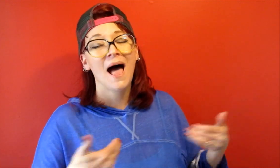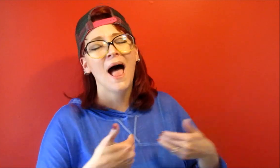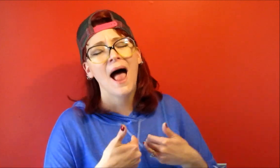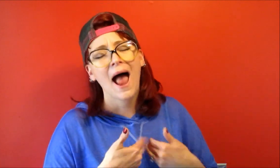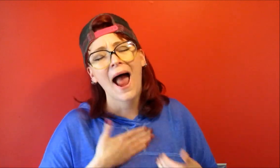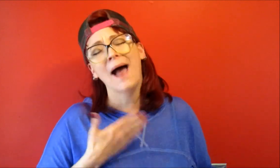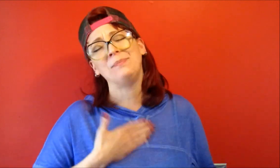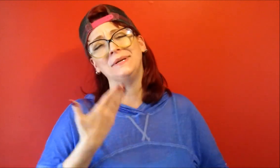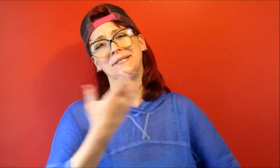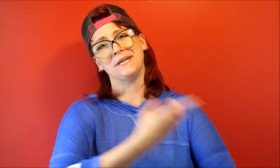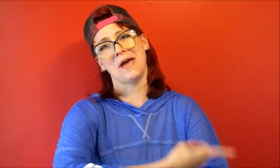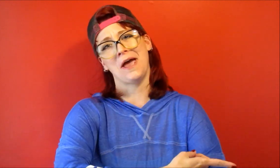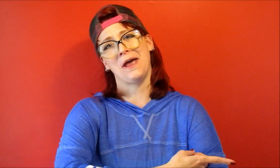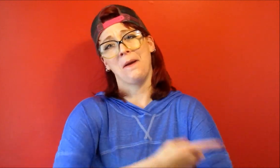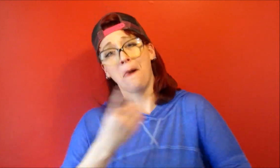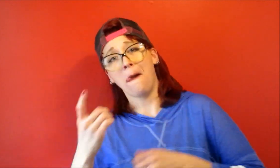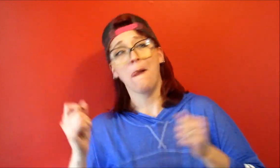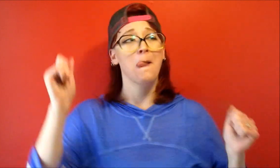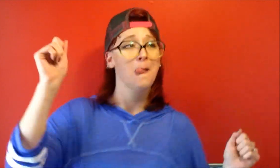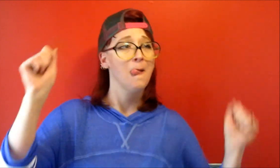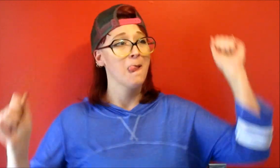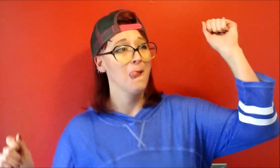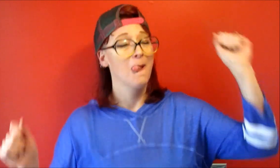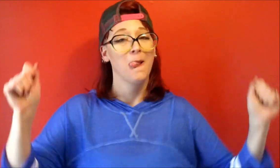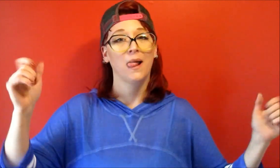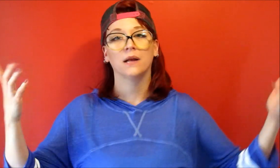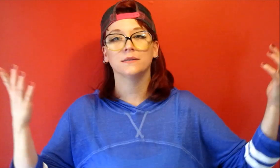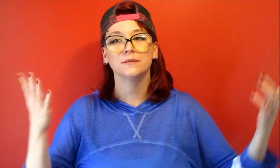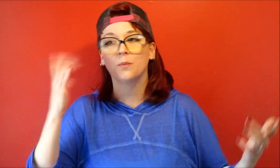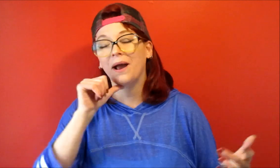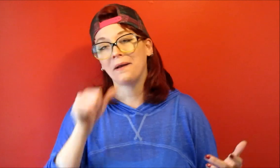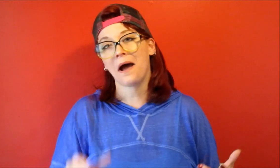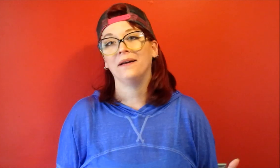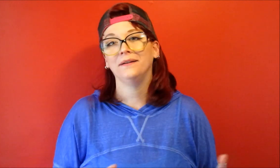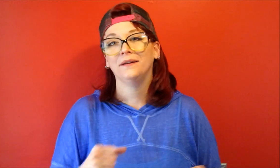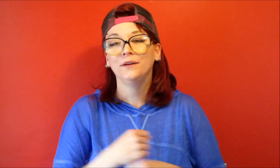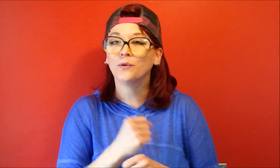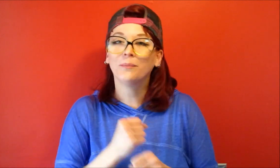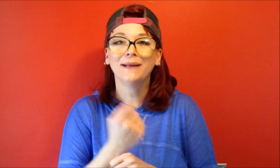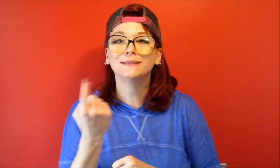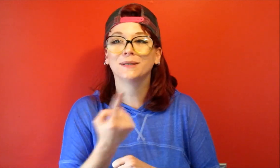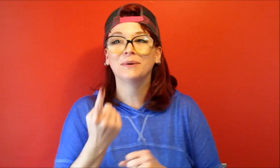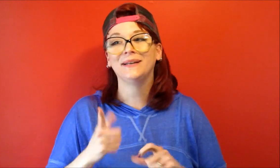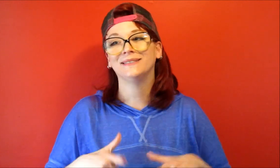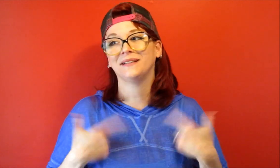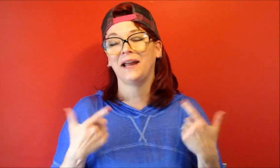happy day cuz why not you'll make somebody's life